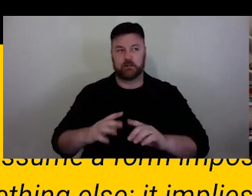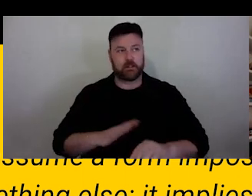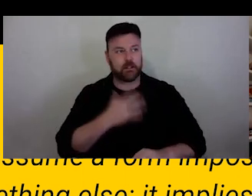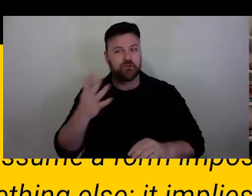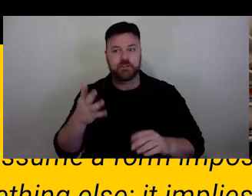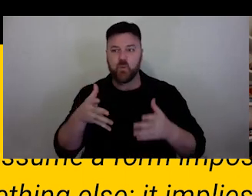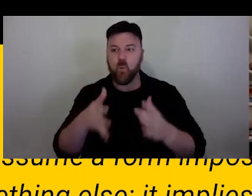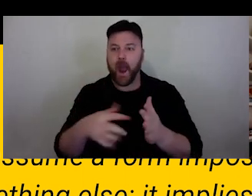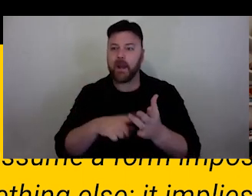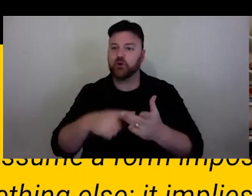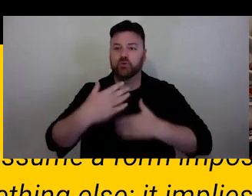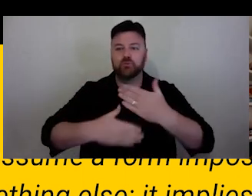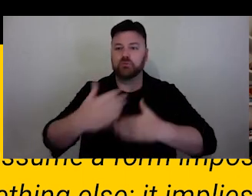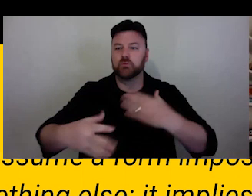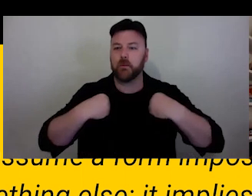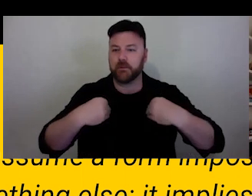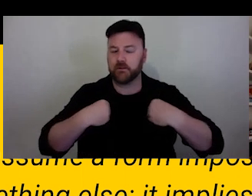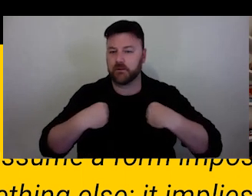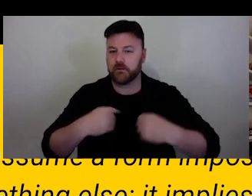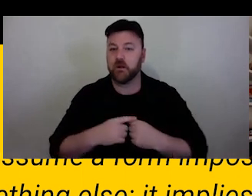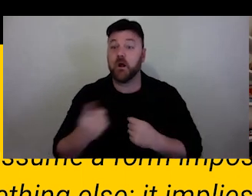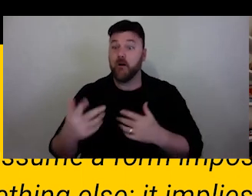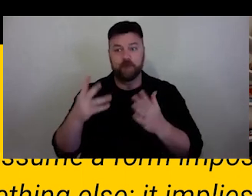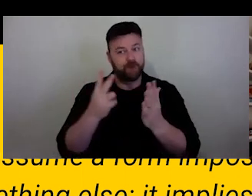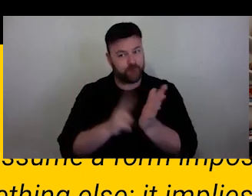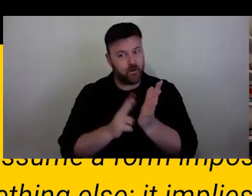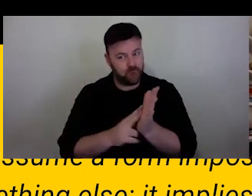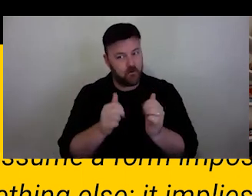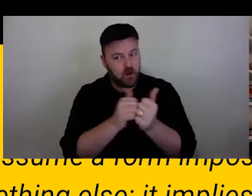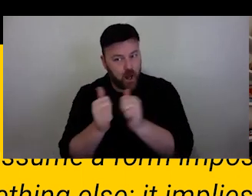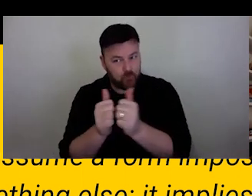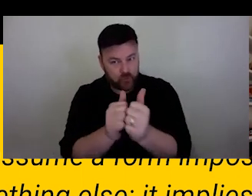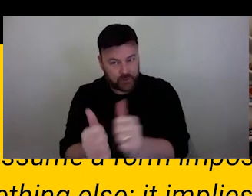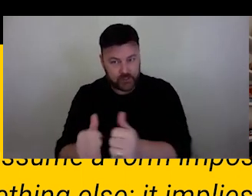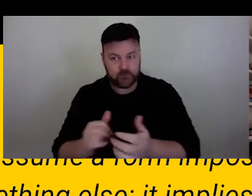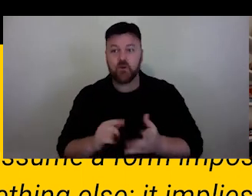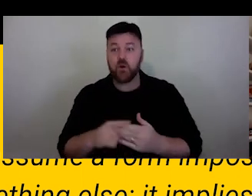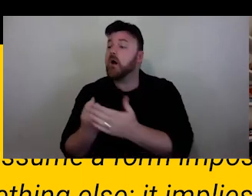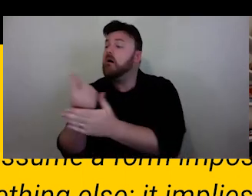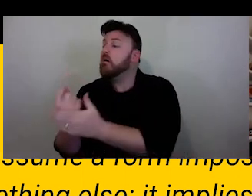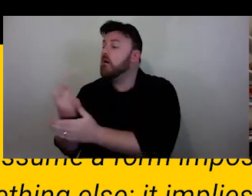I was collaborative because the associates didn't just come up with projects.